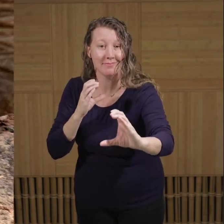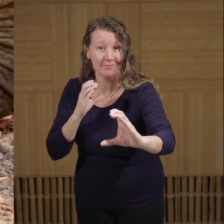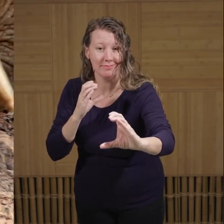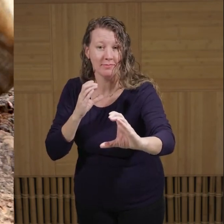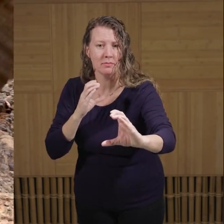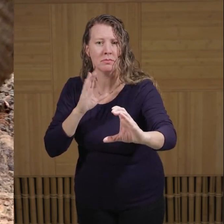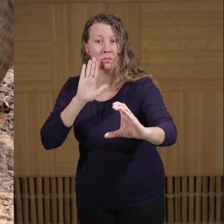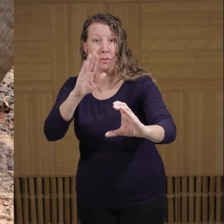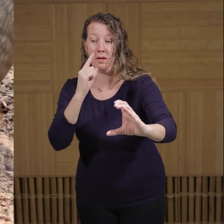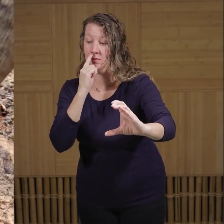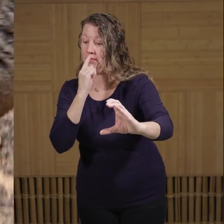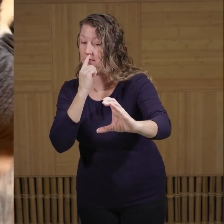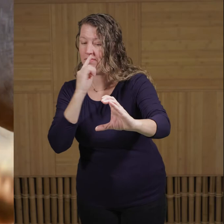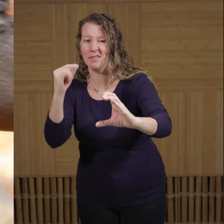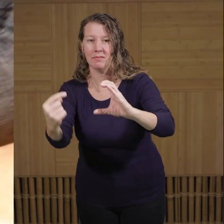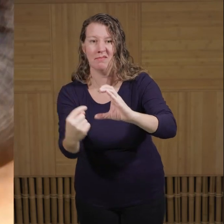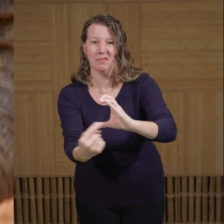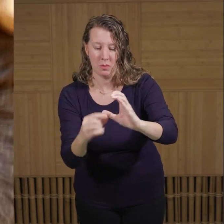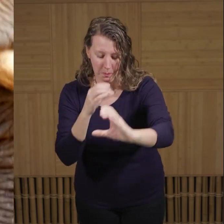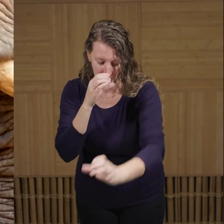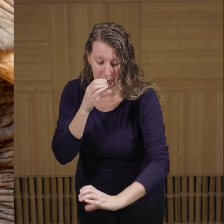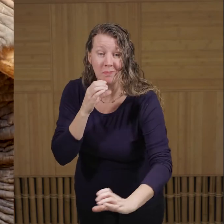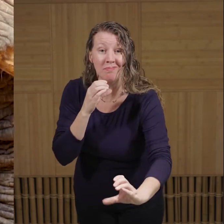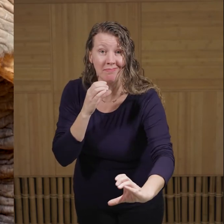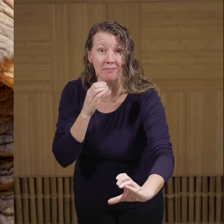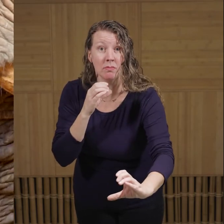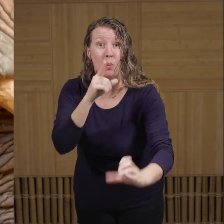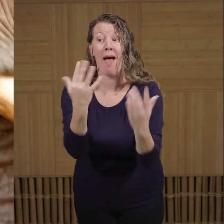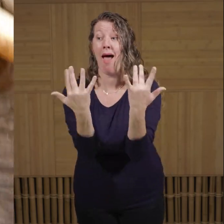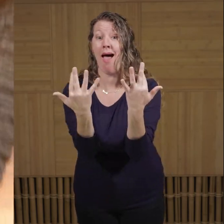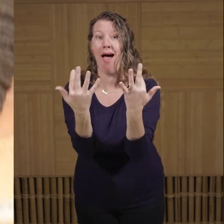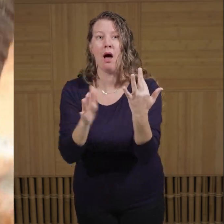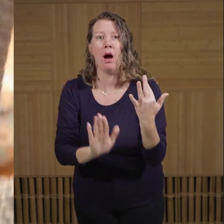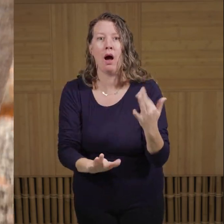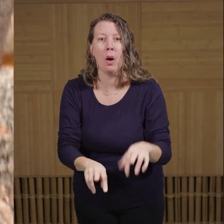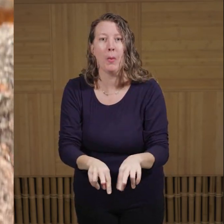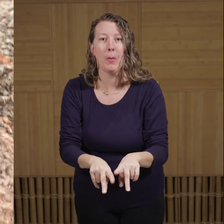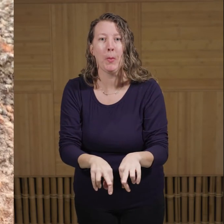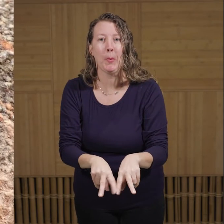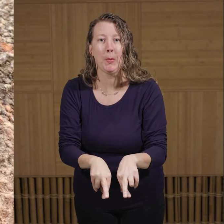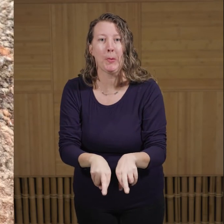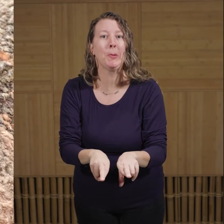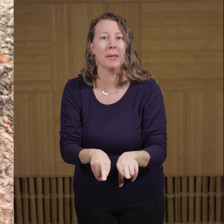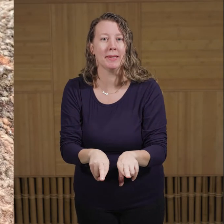Their cylindrical trunk reaches all the way down to the ground and at the bottom they have two fleshy lobes that kind of work like fingers.